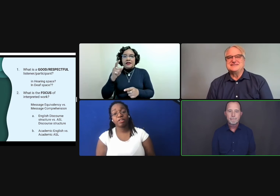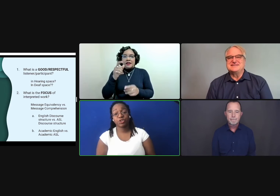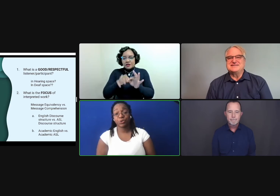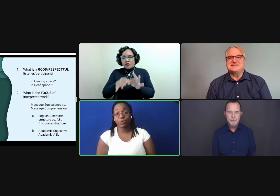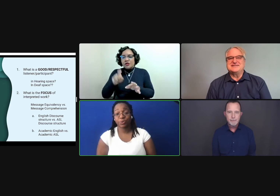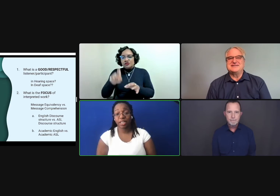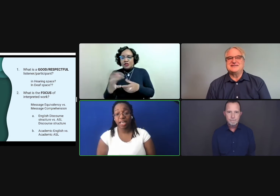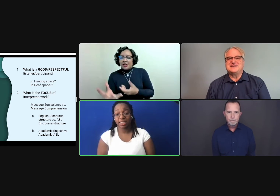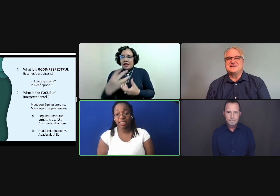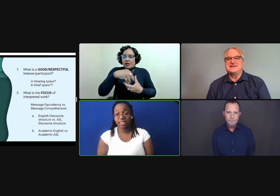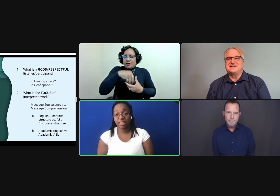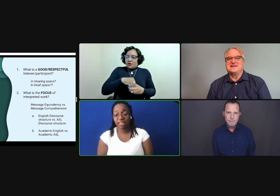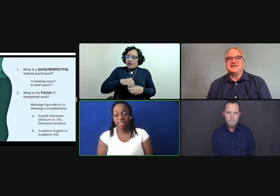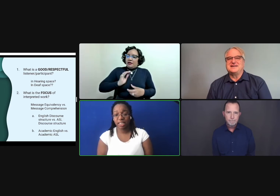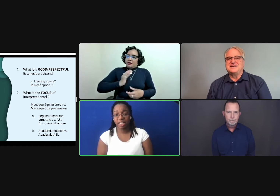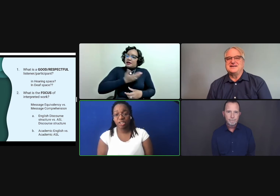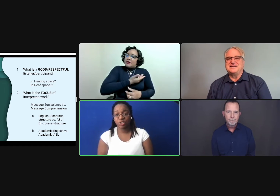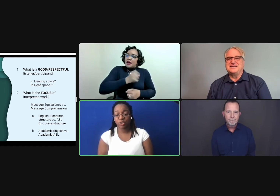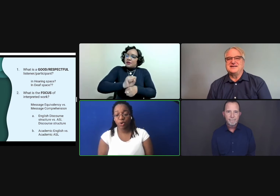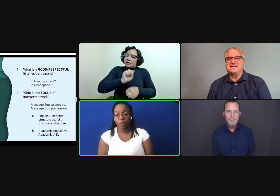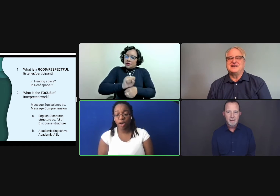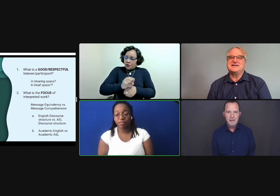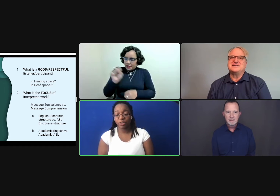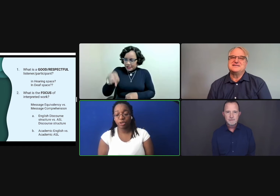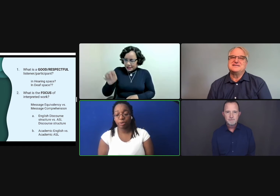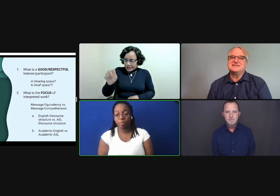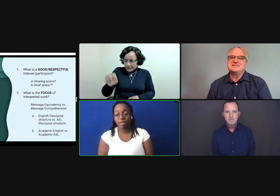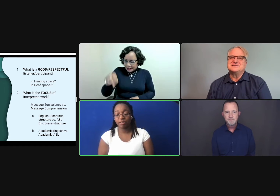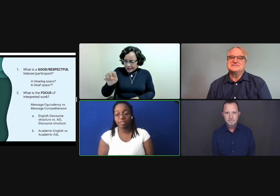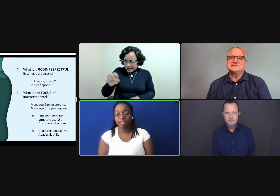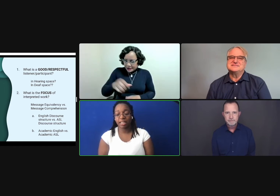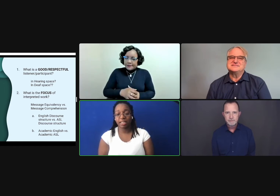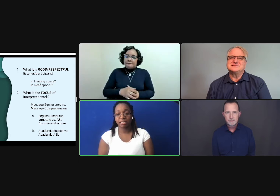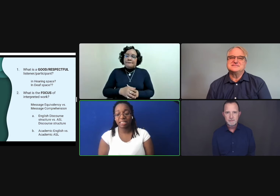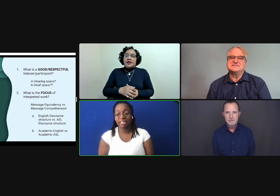Very true. Yes. So after interpreting many different settings,